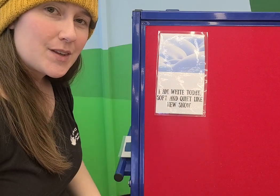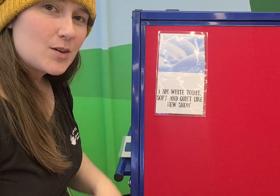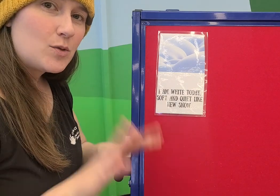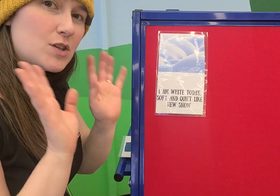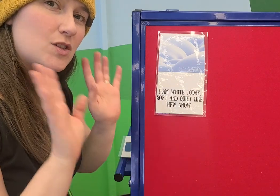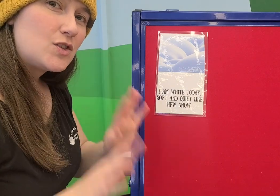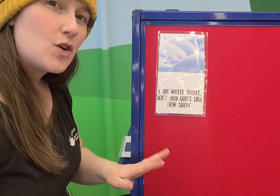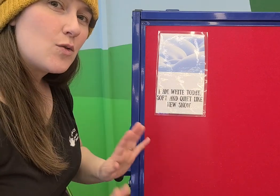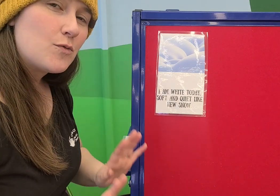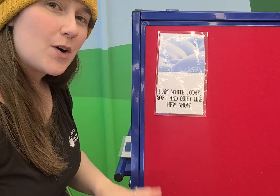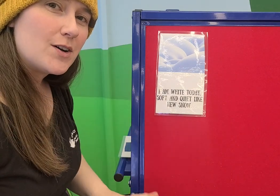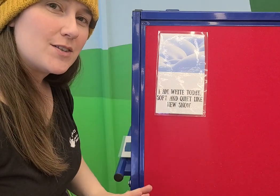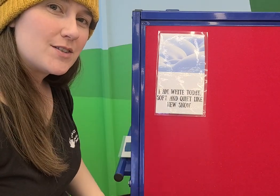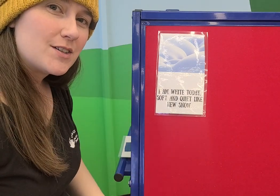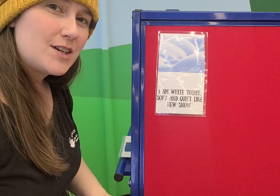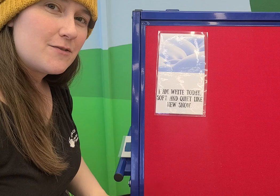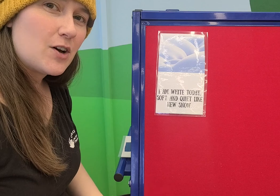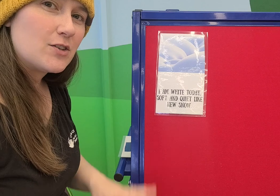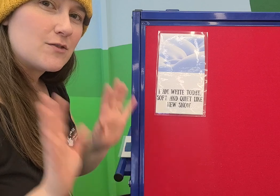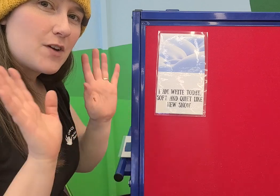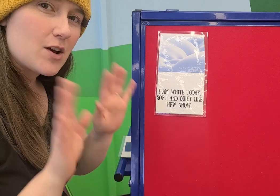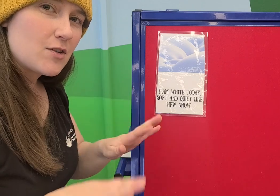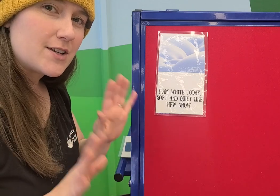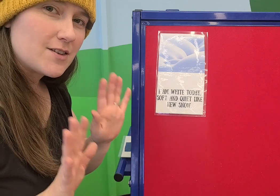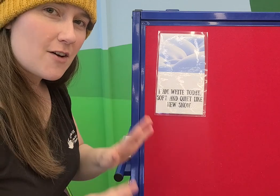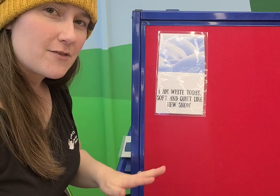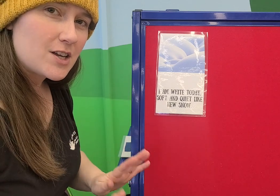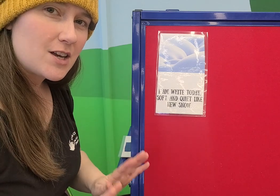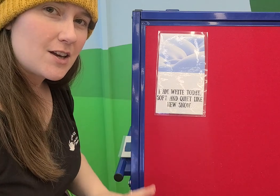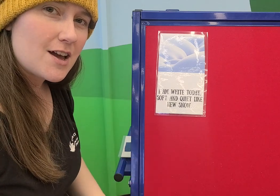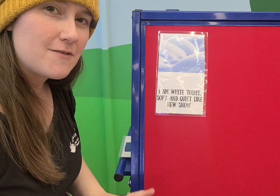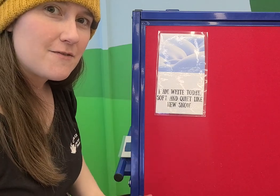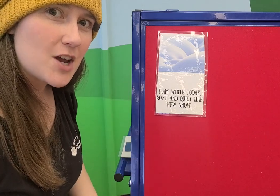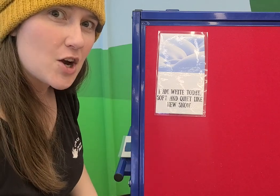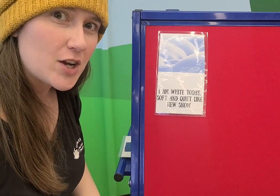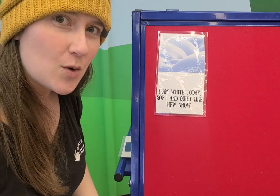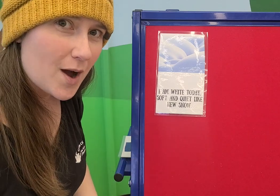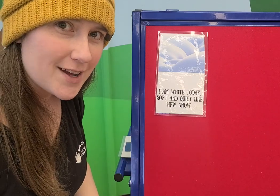when the snow falls? It falls very softly and very quietly.